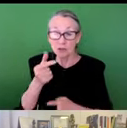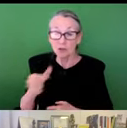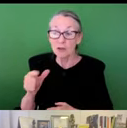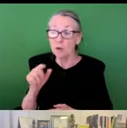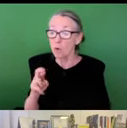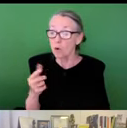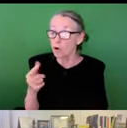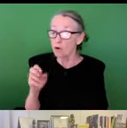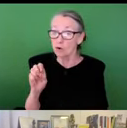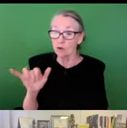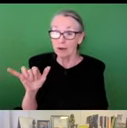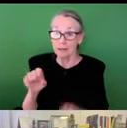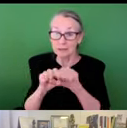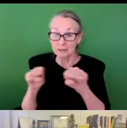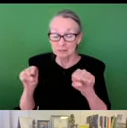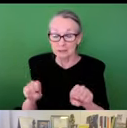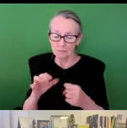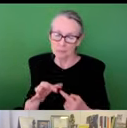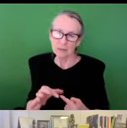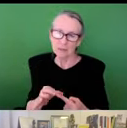engaged in these processes, whether we are talking about green or